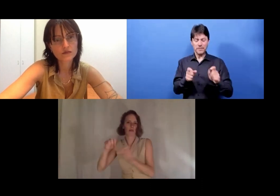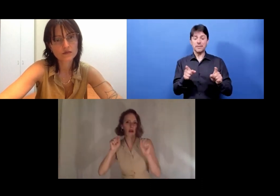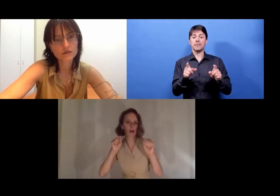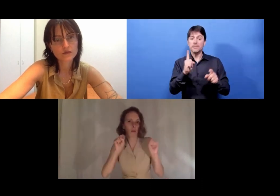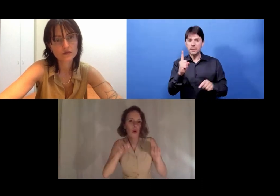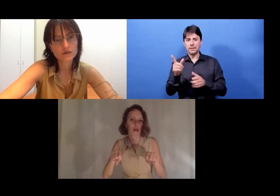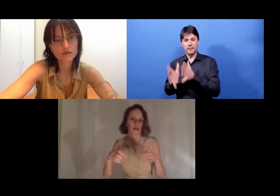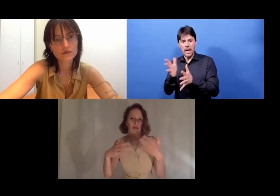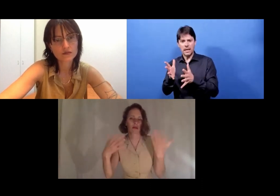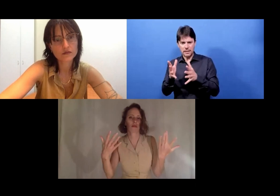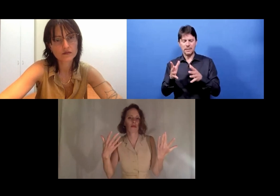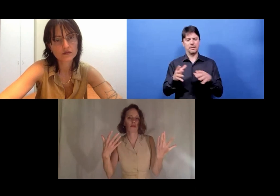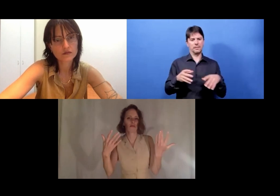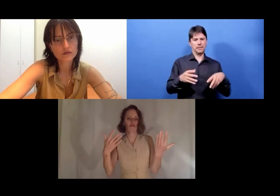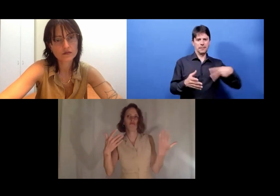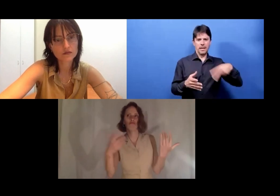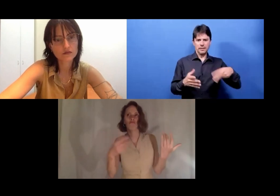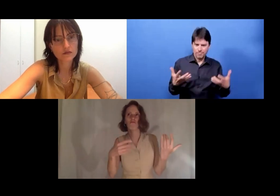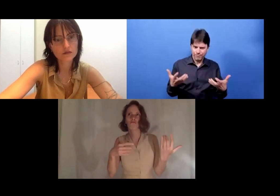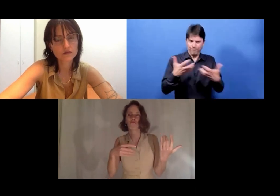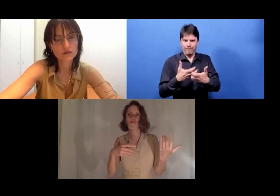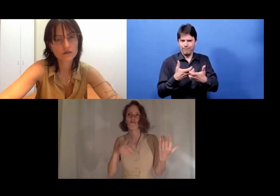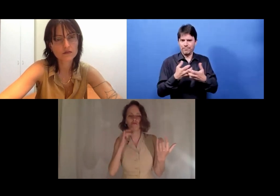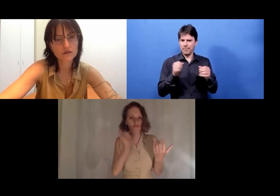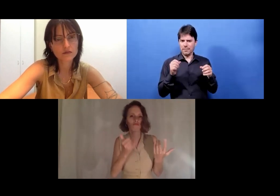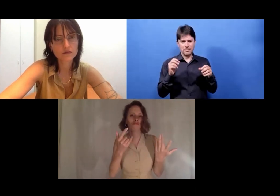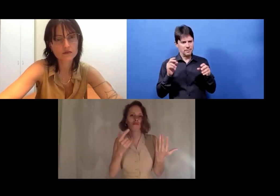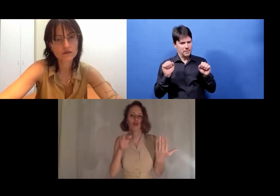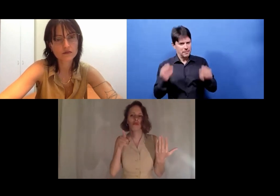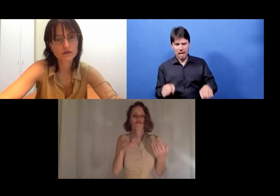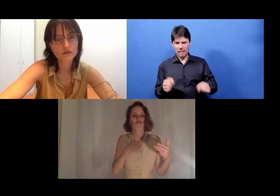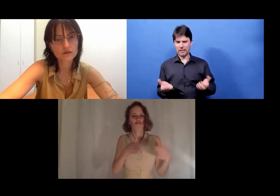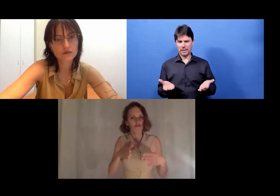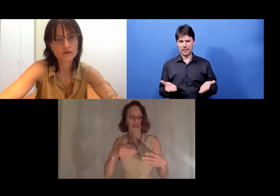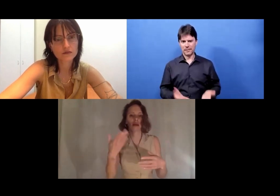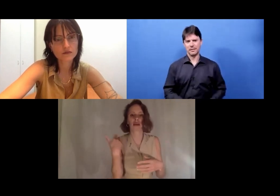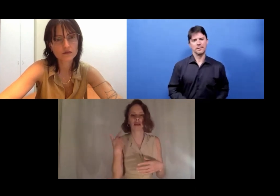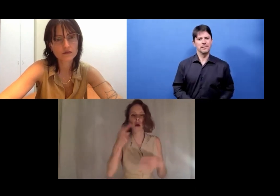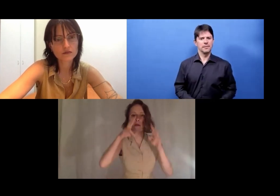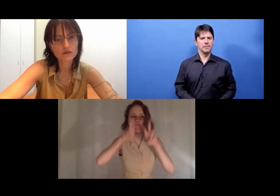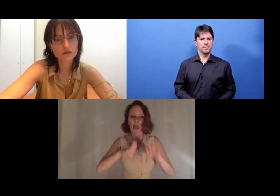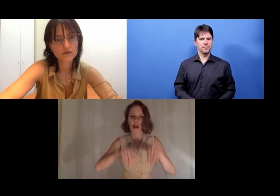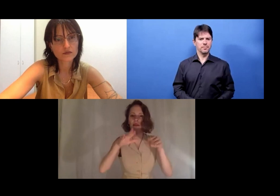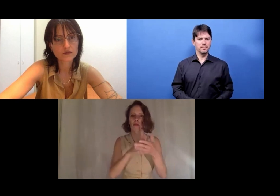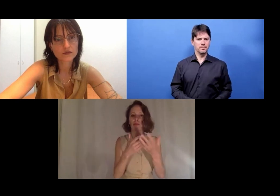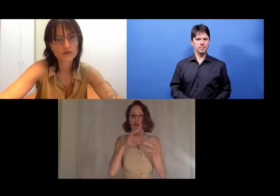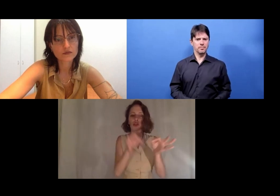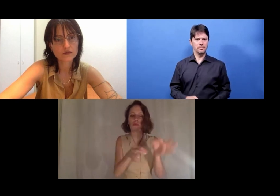You could do that while you dance.